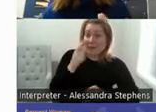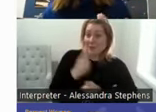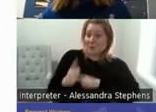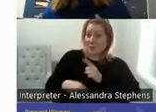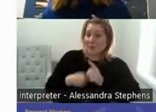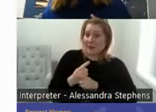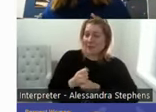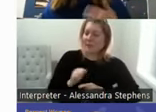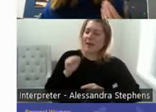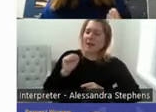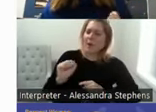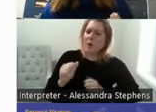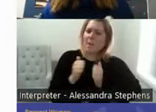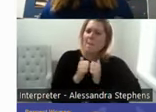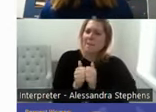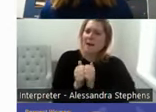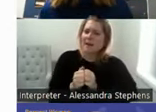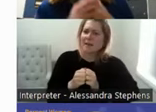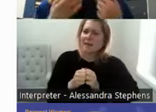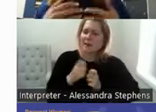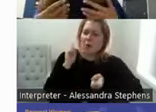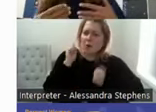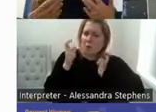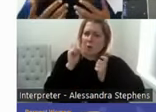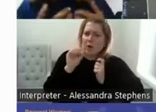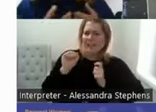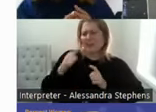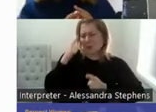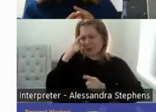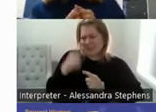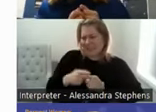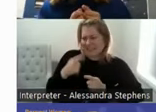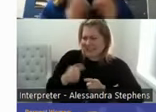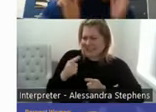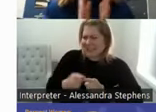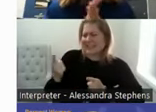being ill, didn't want to, didn't want her to assume that she was on sex so I just didn't